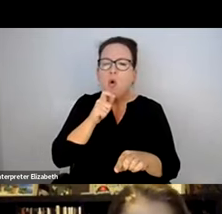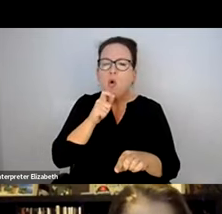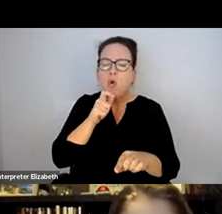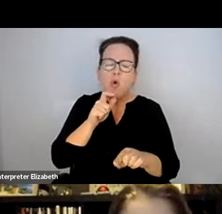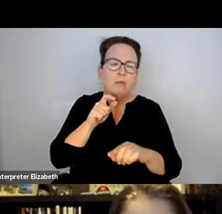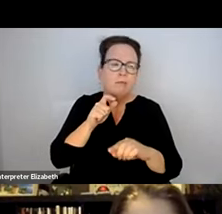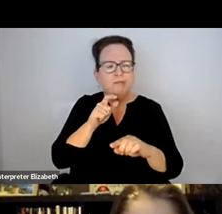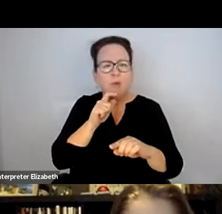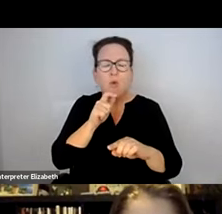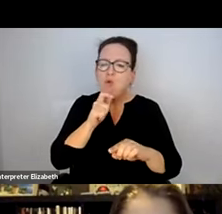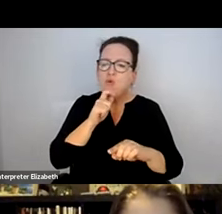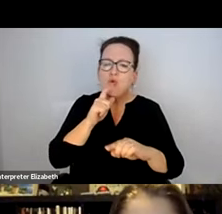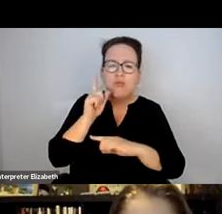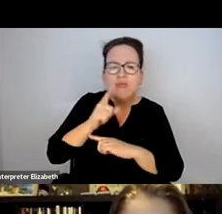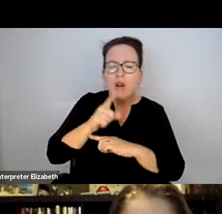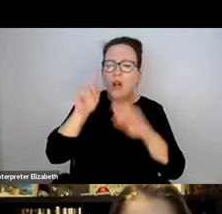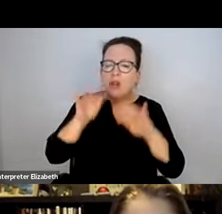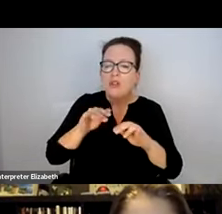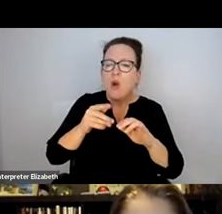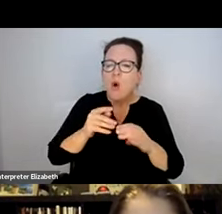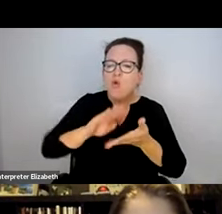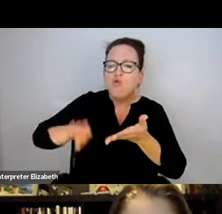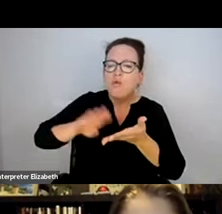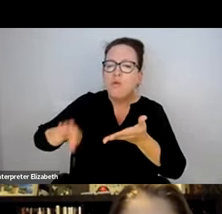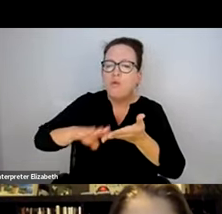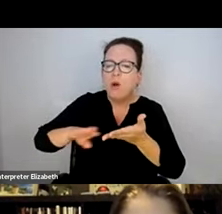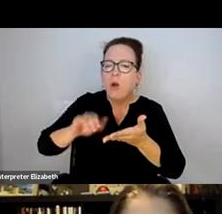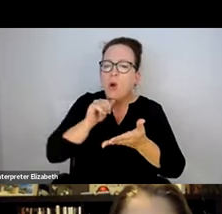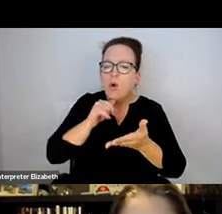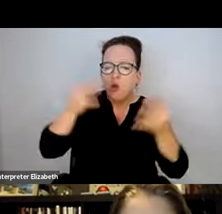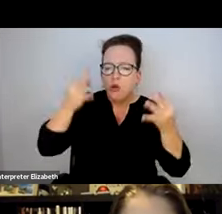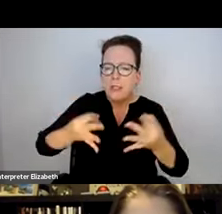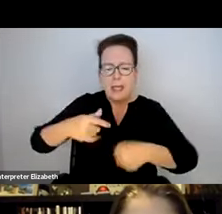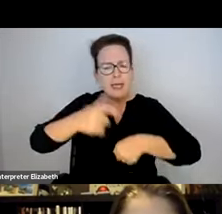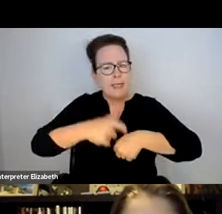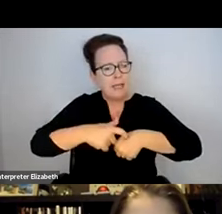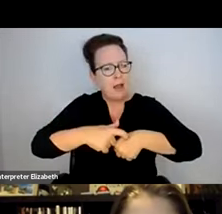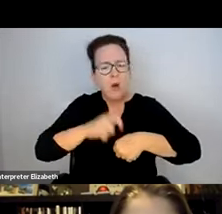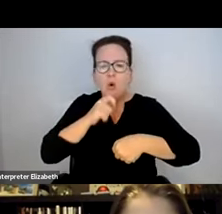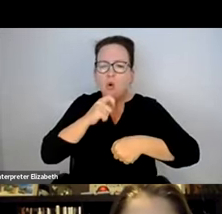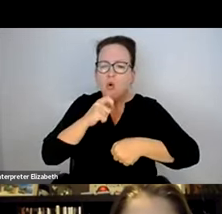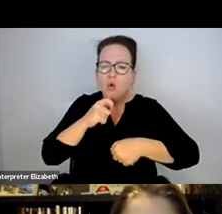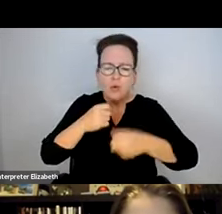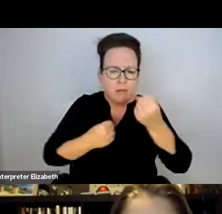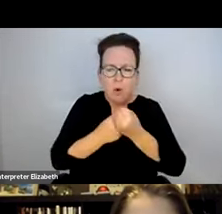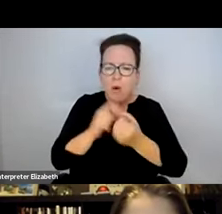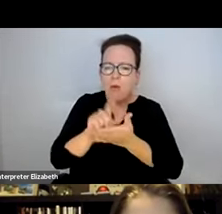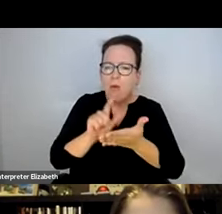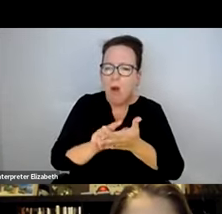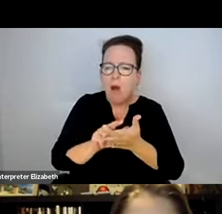AND TOWNS THAT KAT BENNISH MAY BE ABLE TO SPEAK TO, WHO WILL ENFORCE THE SNOW REMOVAL ORDINANCE?